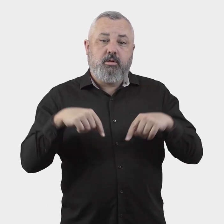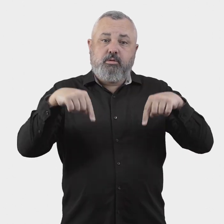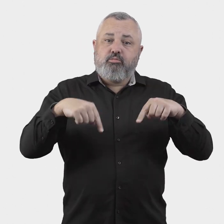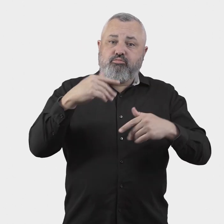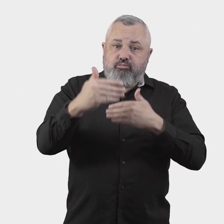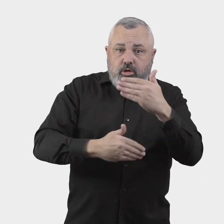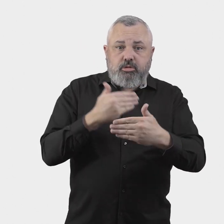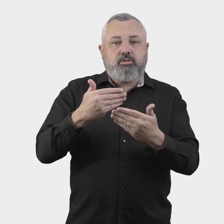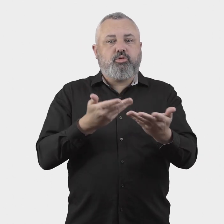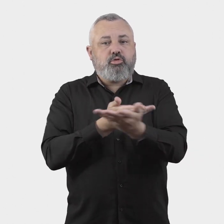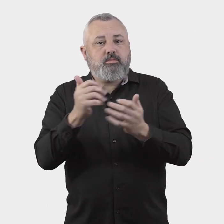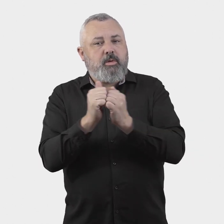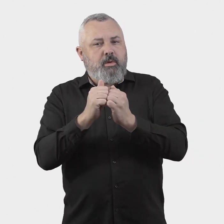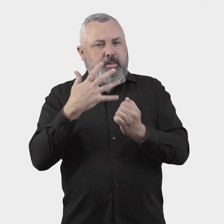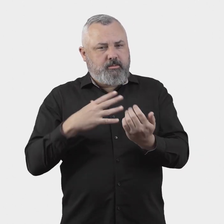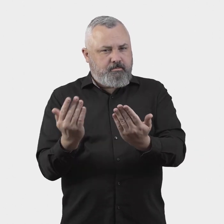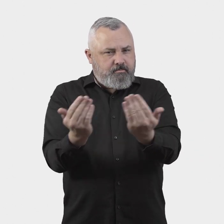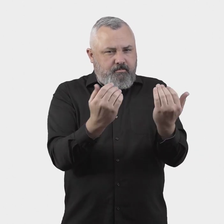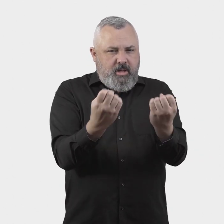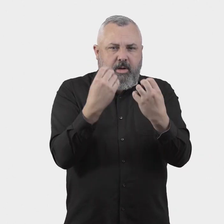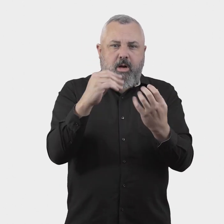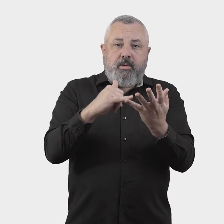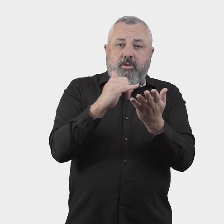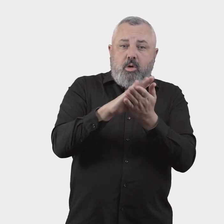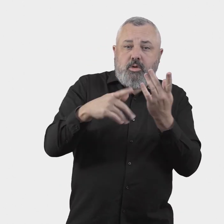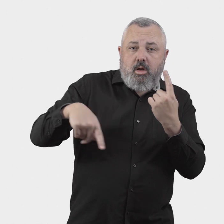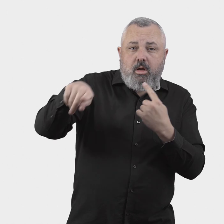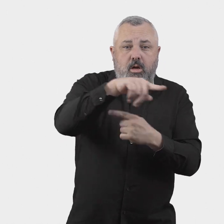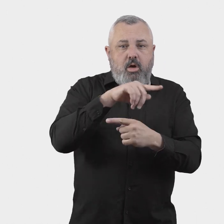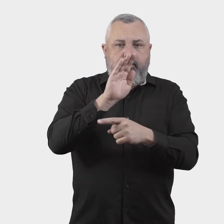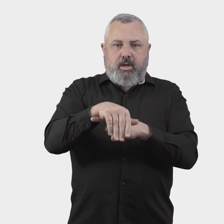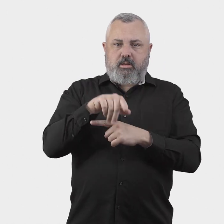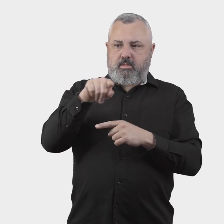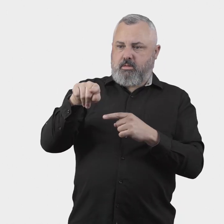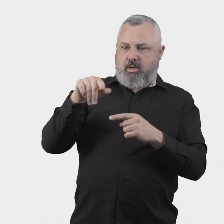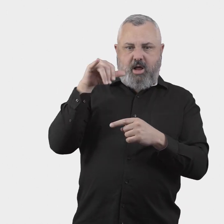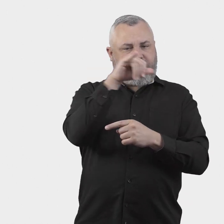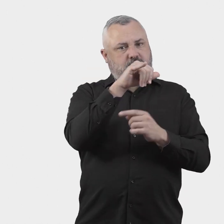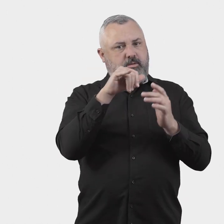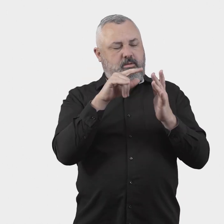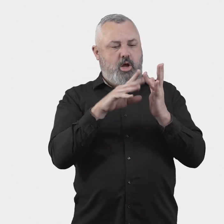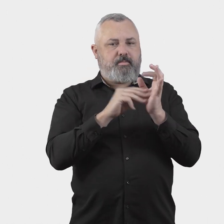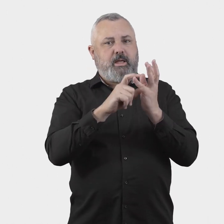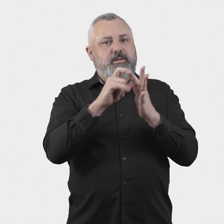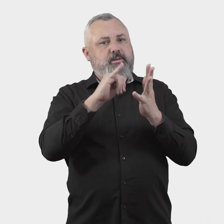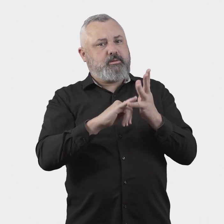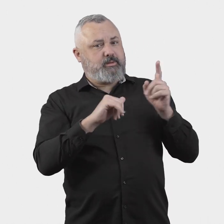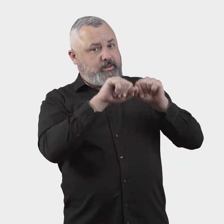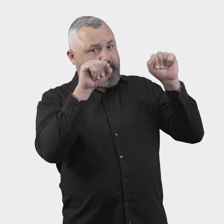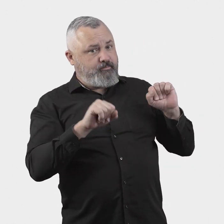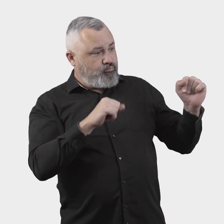This consultation paper seeks stakeholders’ views on the processes the Aviation Industry Ombuds Scheme